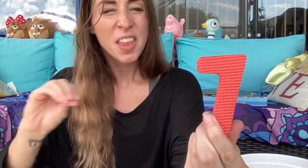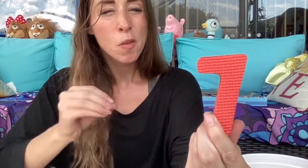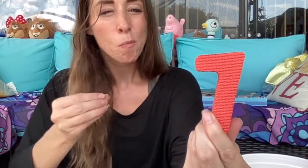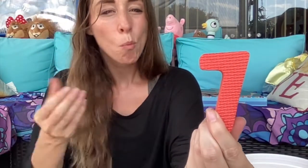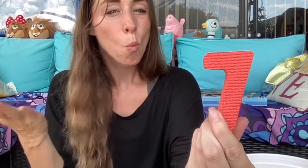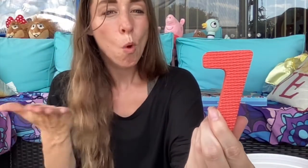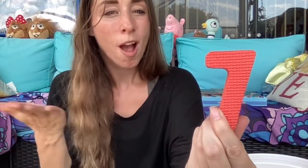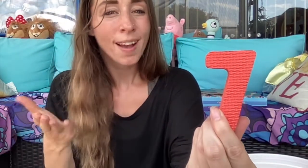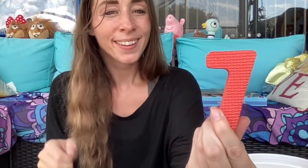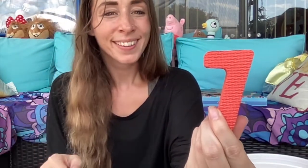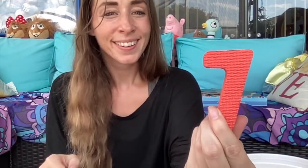What number is that?